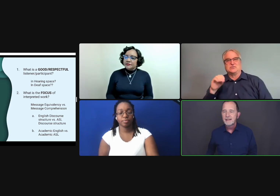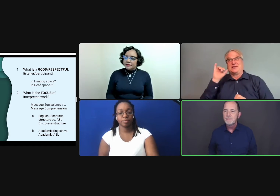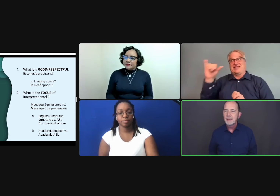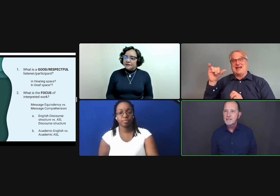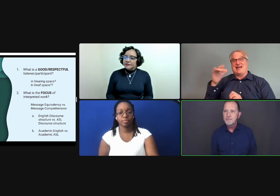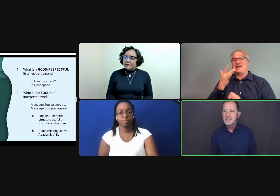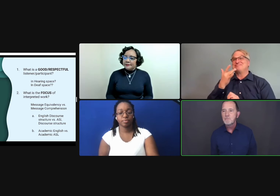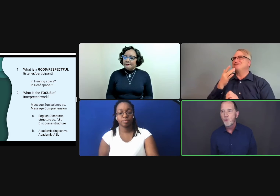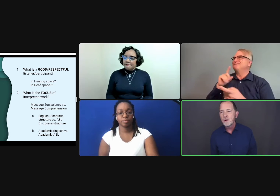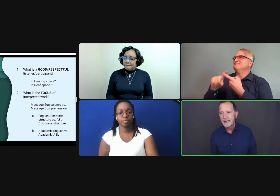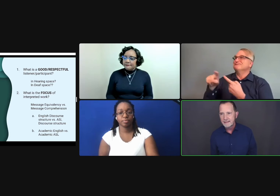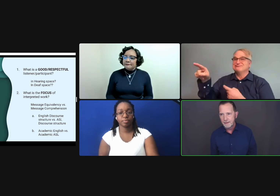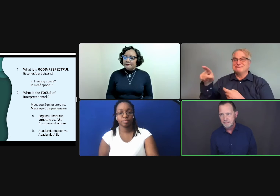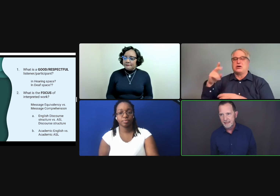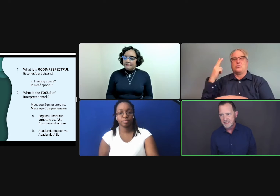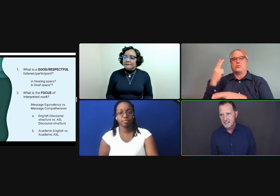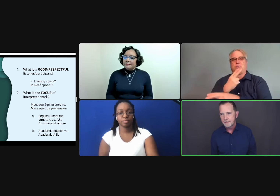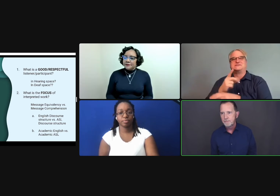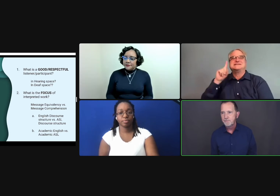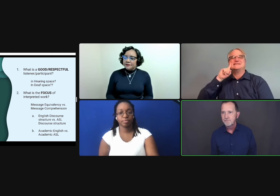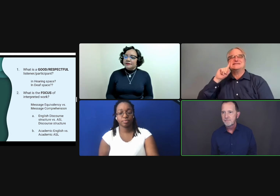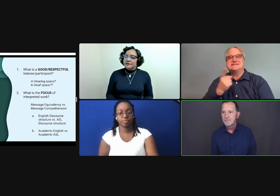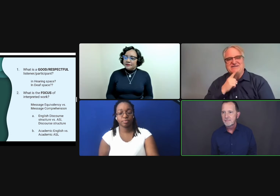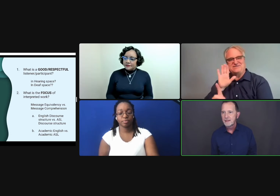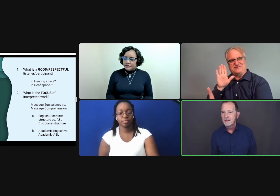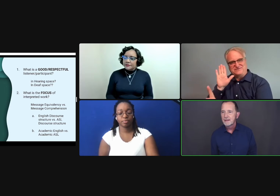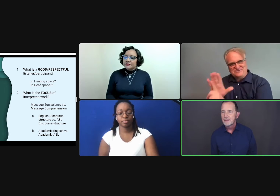It made the space more like a deaf space.